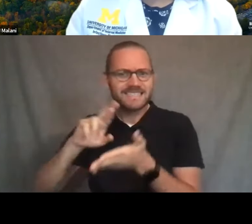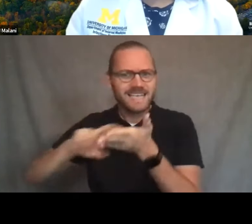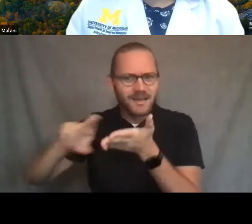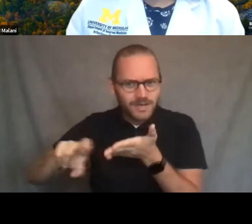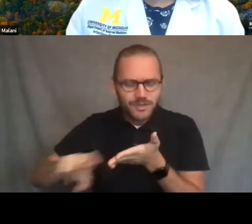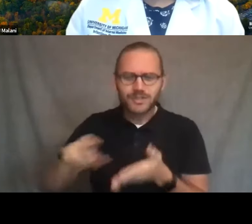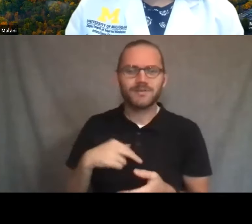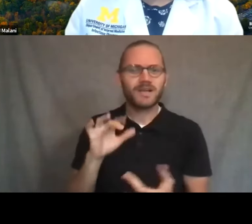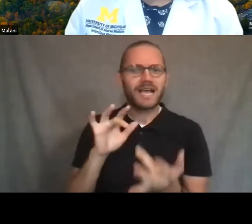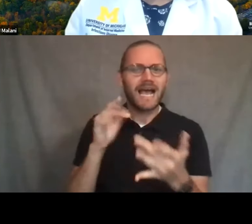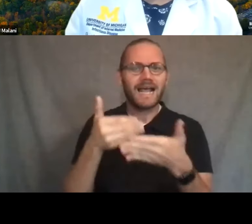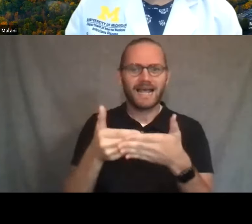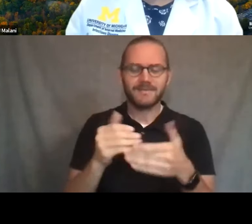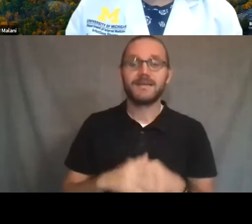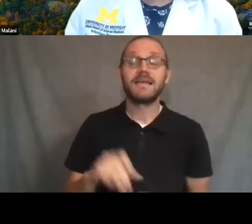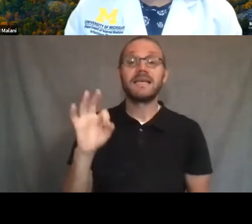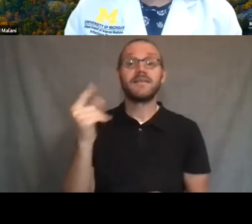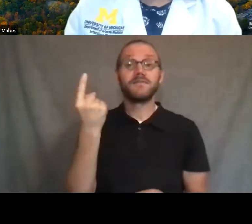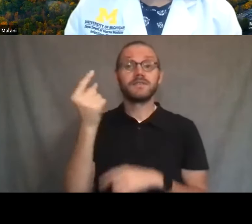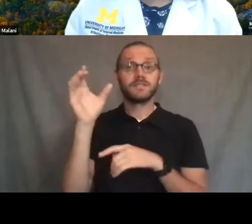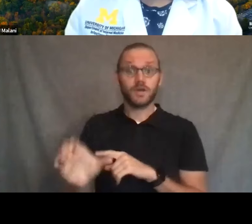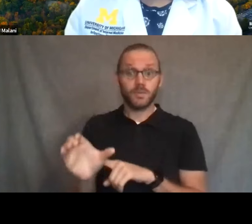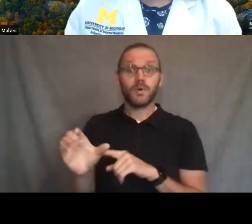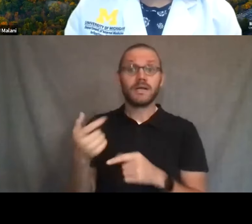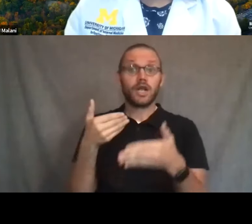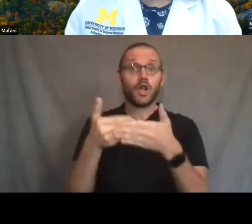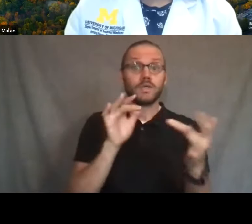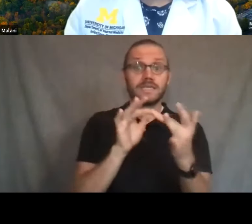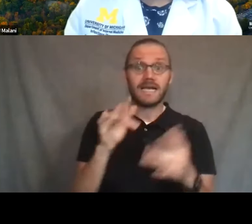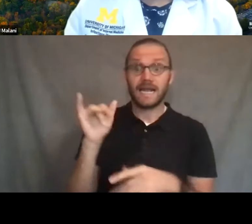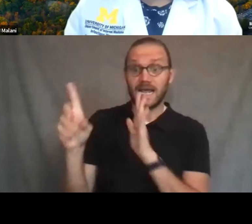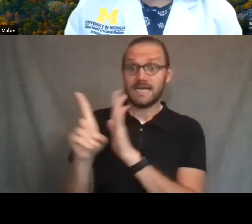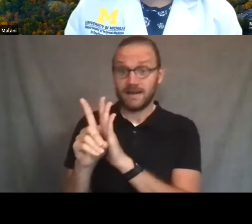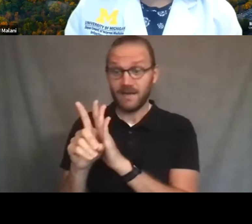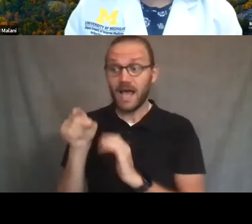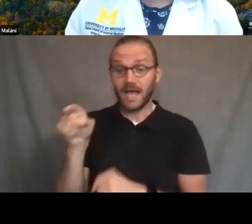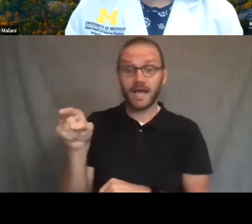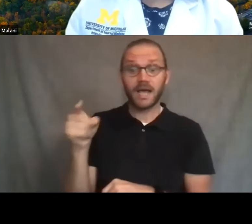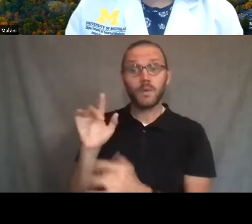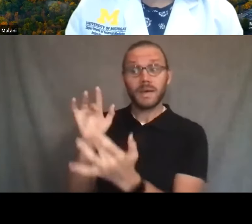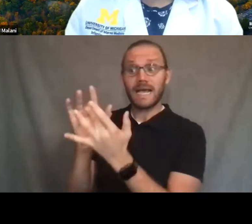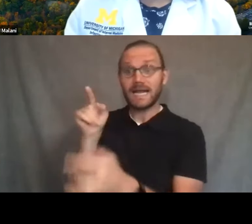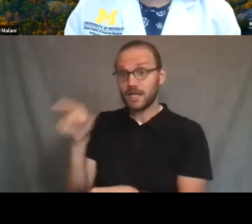So if somebody is identified as a close contact, they will be contacted individually